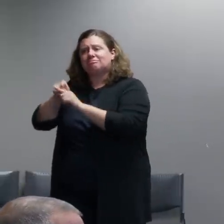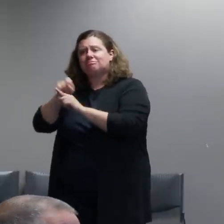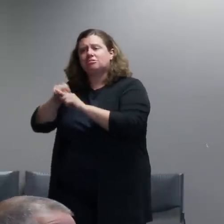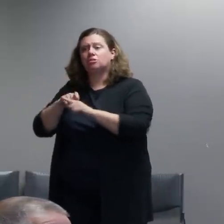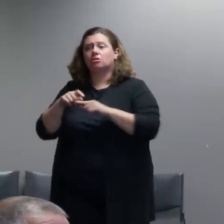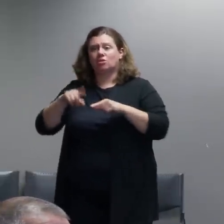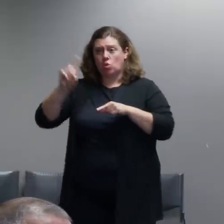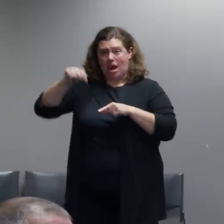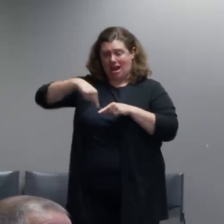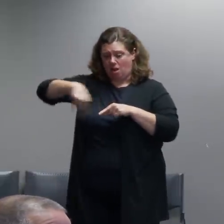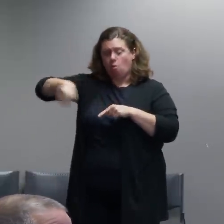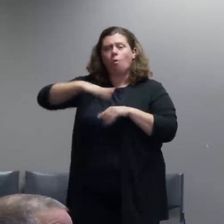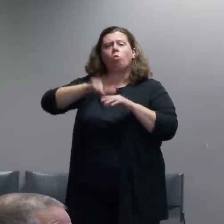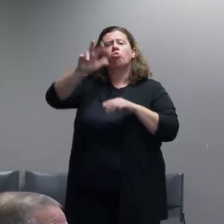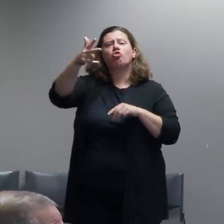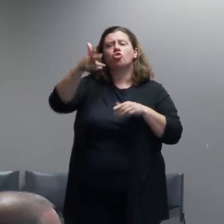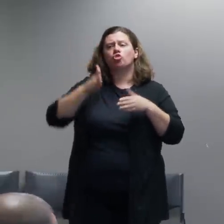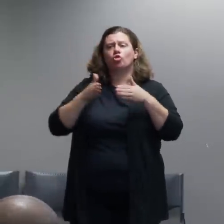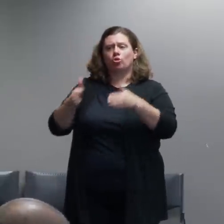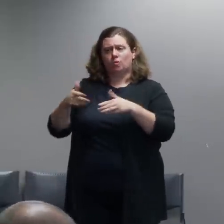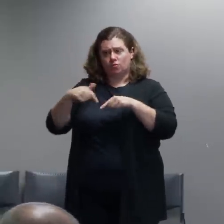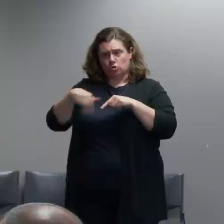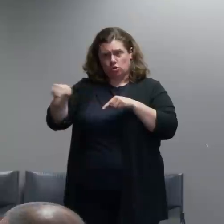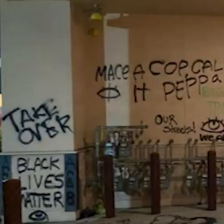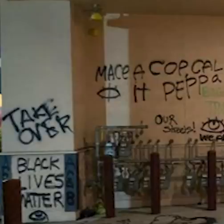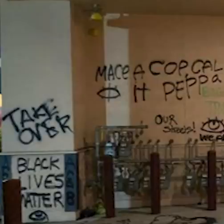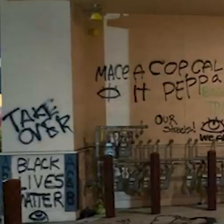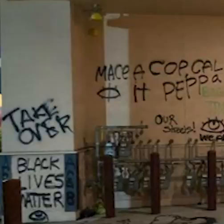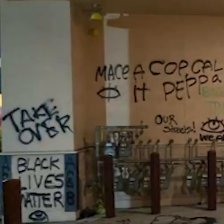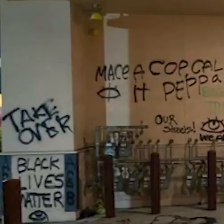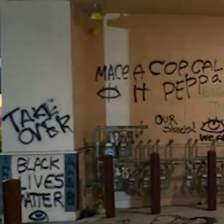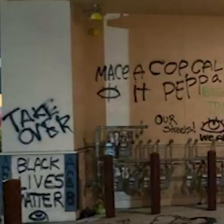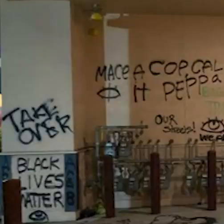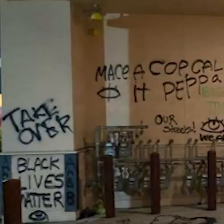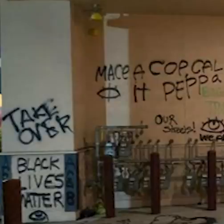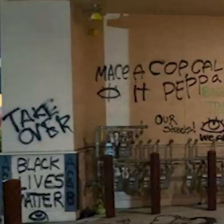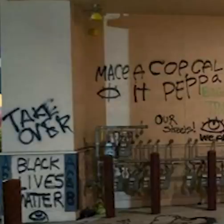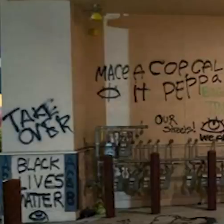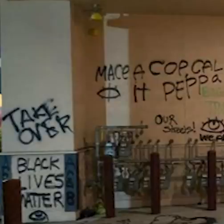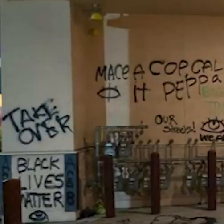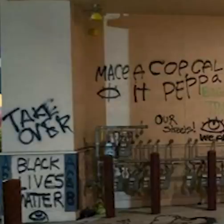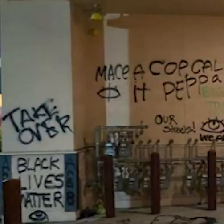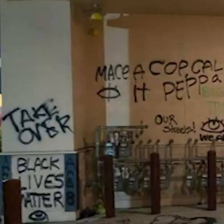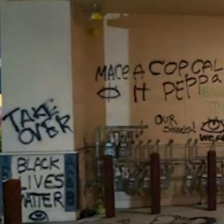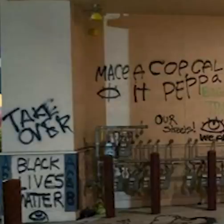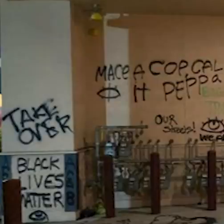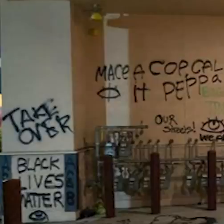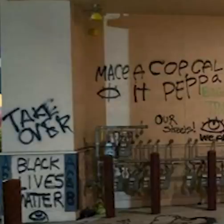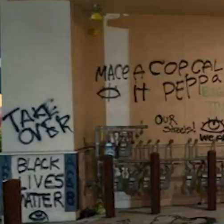This went on for a while and then on June 25th we had an attack on our North Precinct